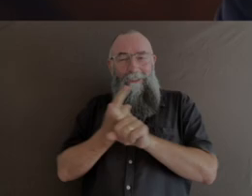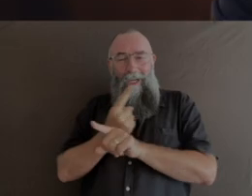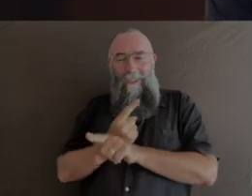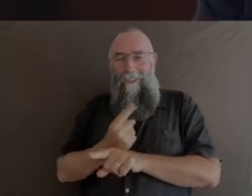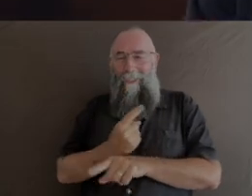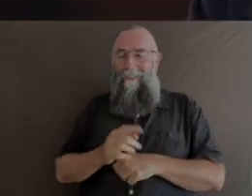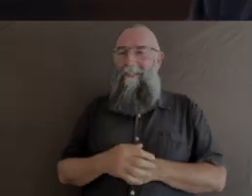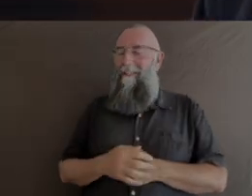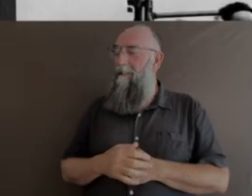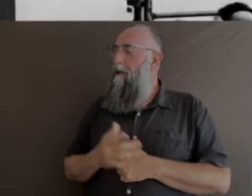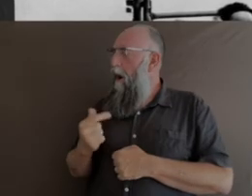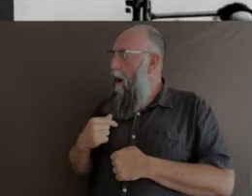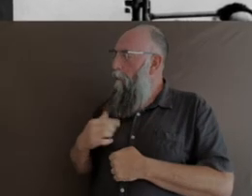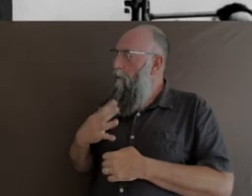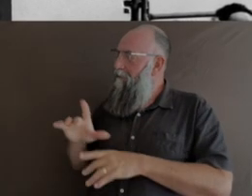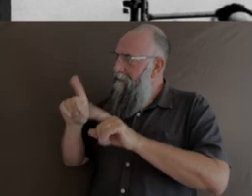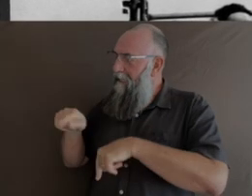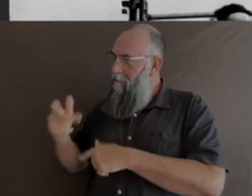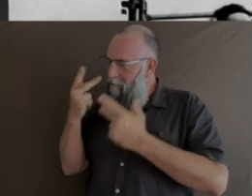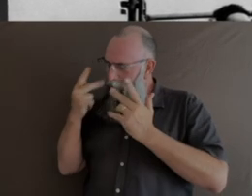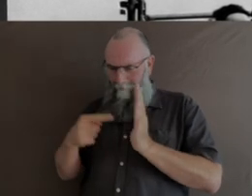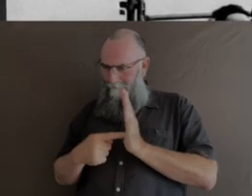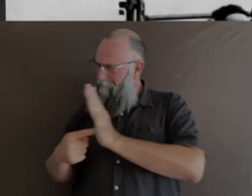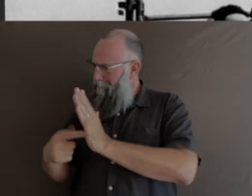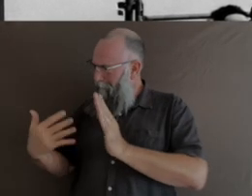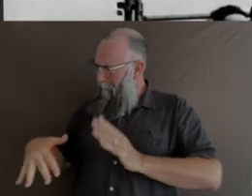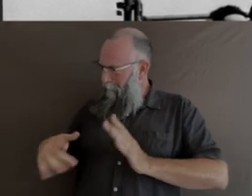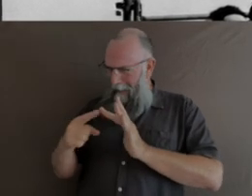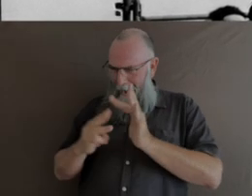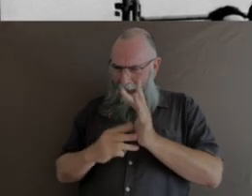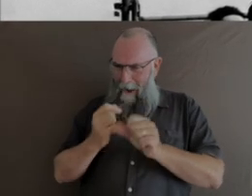manipulated image. What I've done, is I've been a very low-fi way,